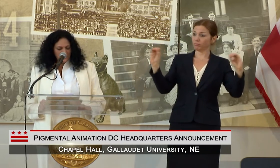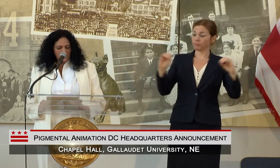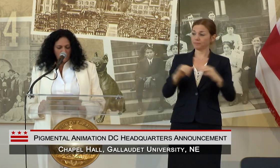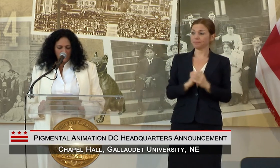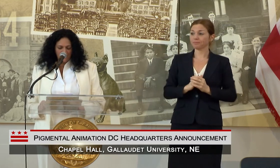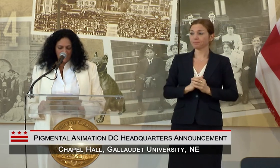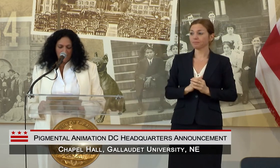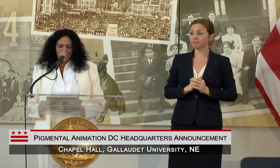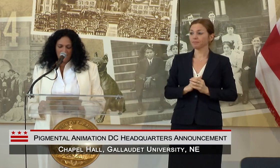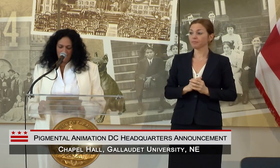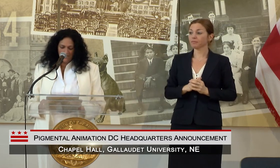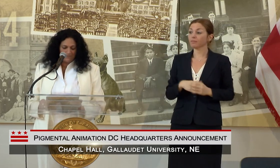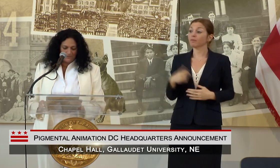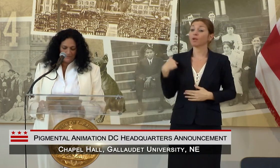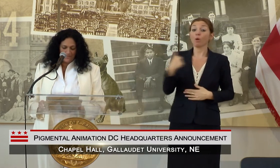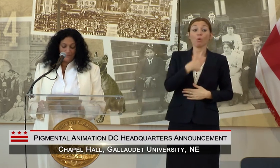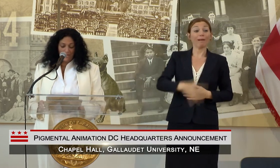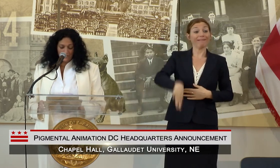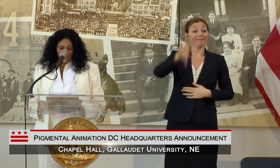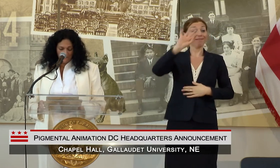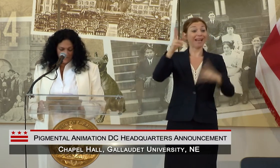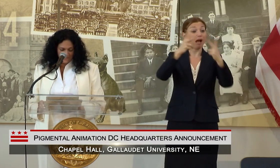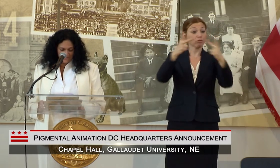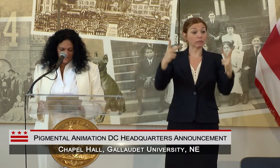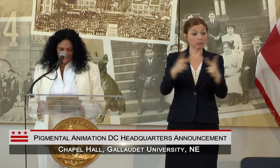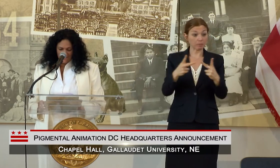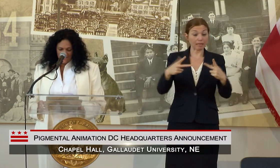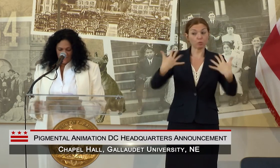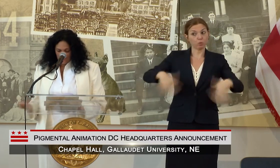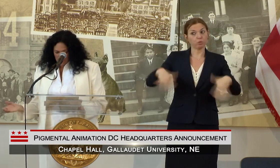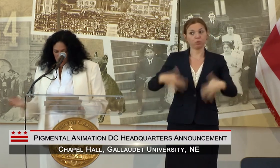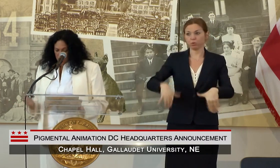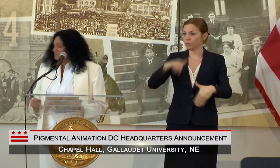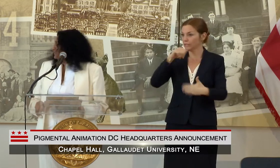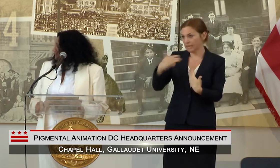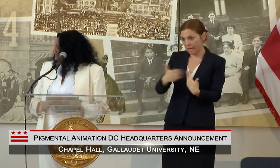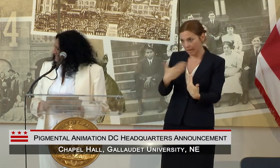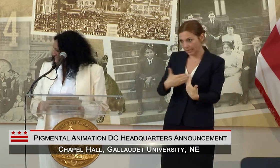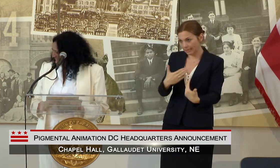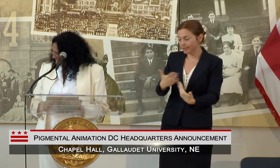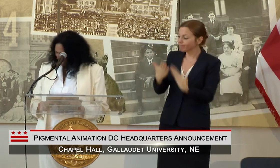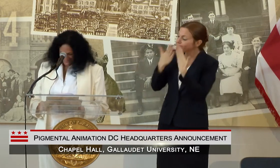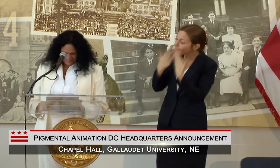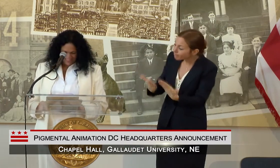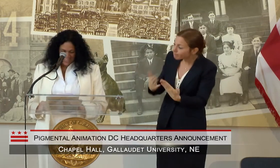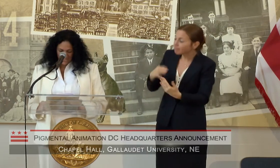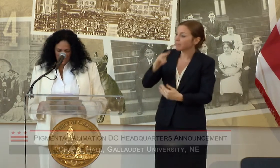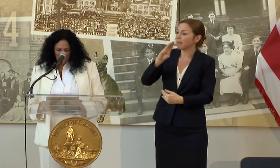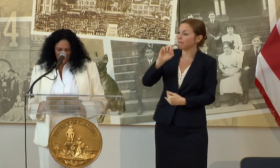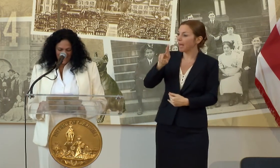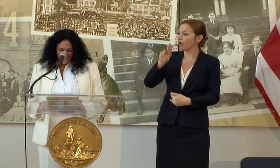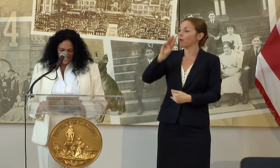WAS SUPPORTED BY THE AMAZING PEOPLE IN THE MAYOR'S OFFICE. BY MAYOR MURIEL BOWSER. THANK YOU.